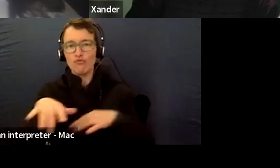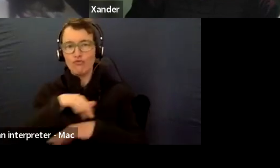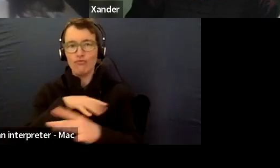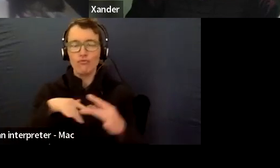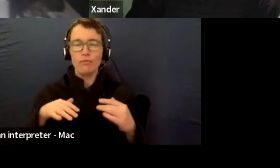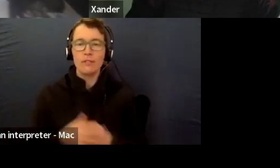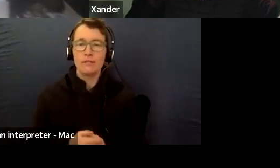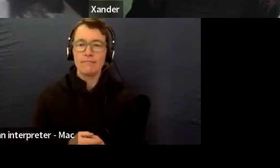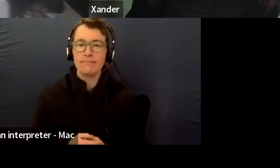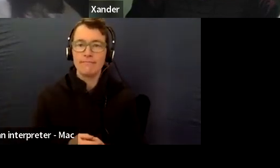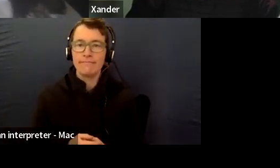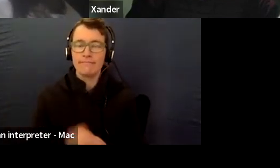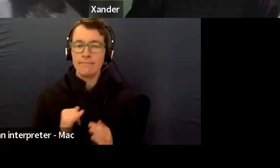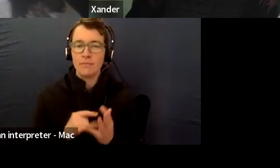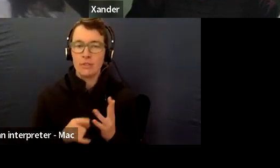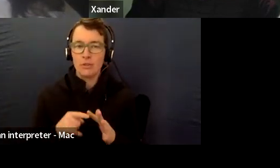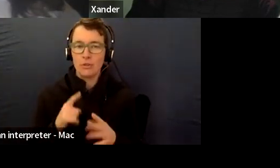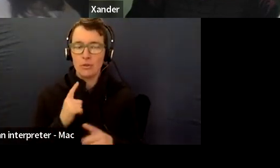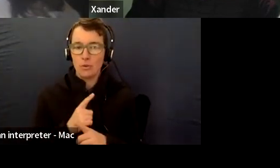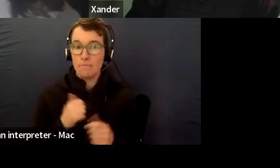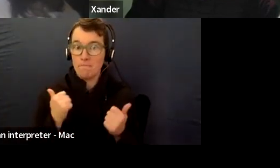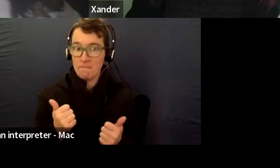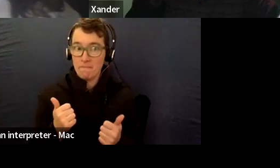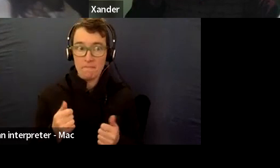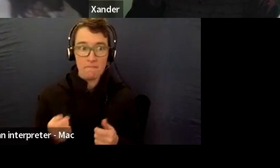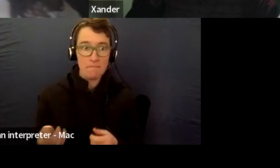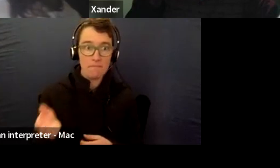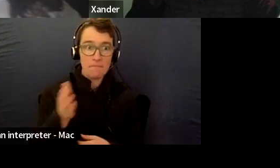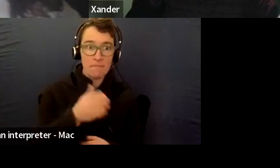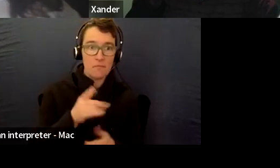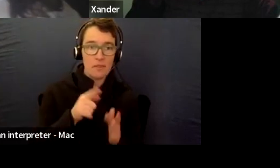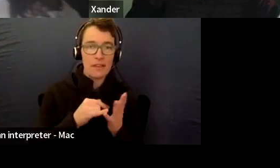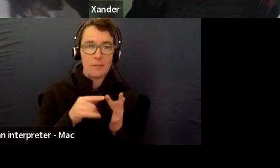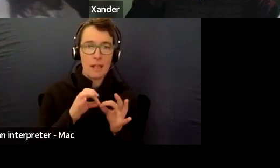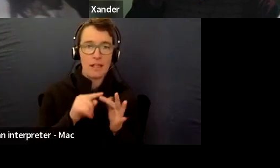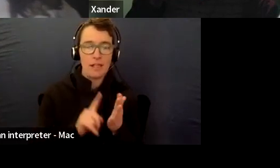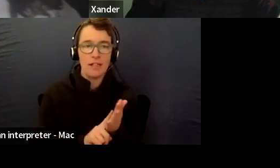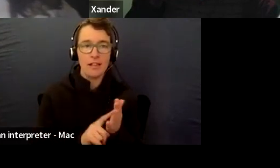Interesting. Thank you, Emily and is though.